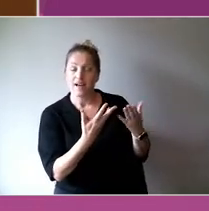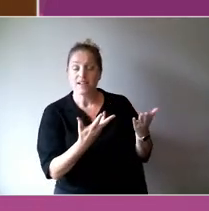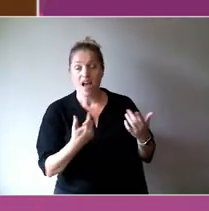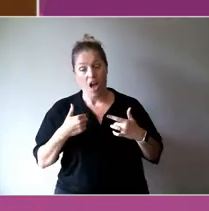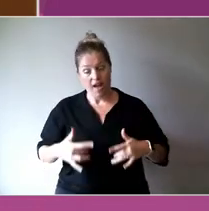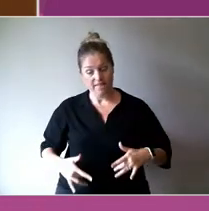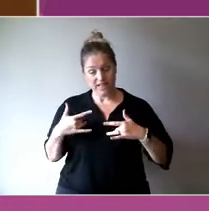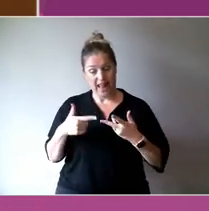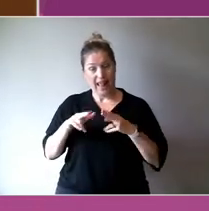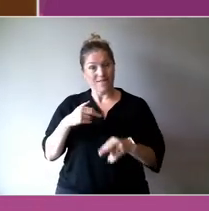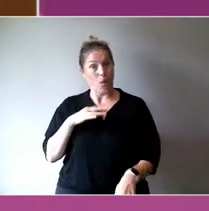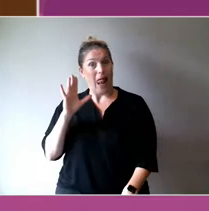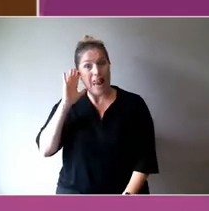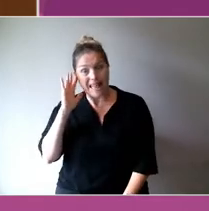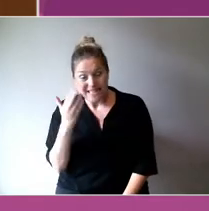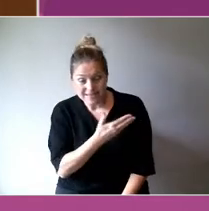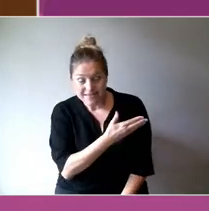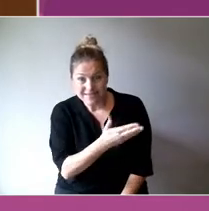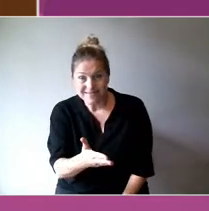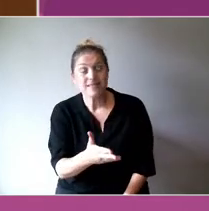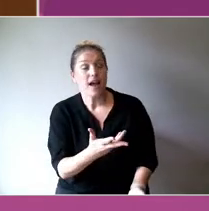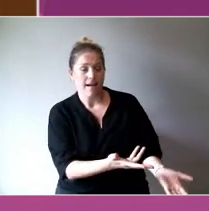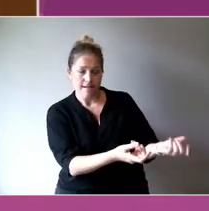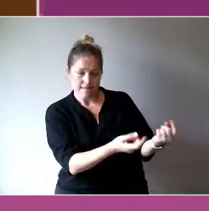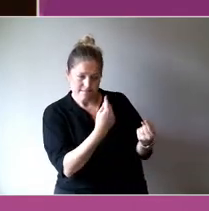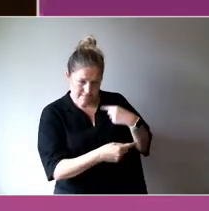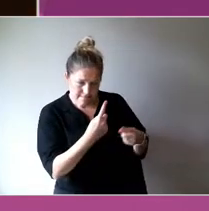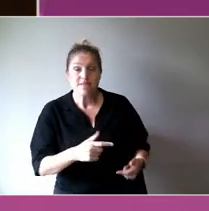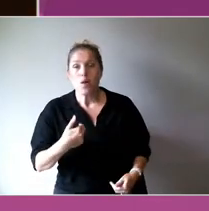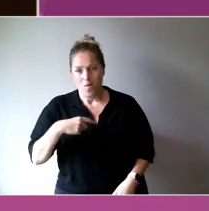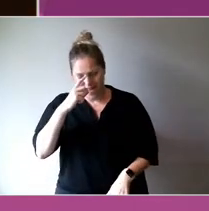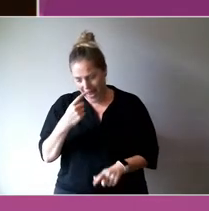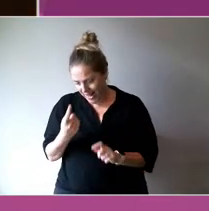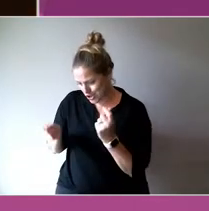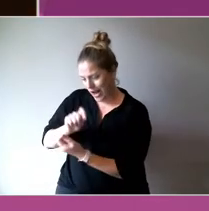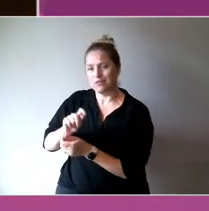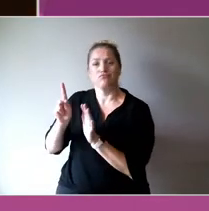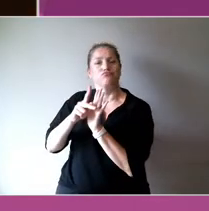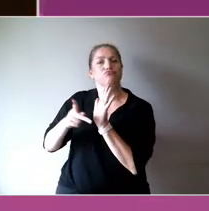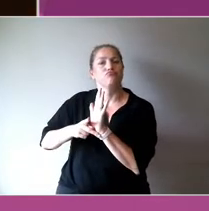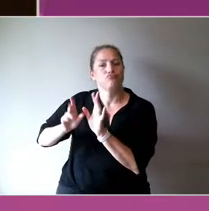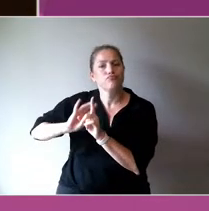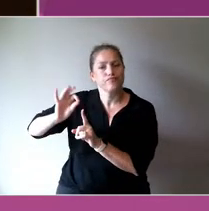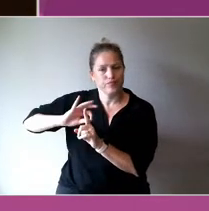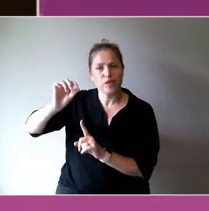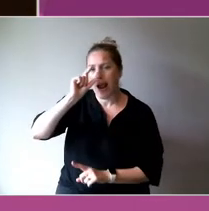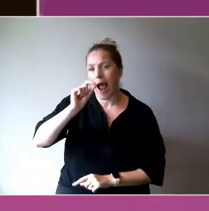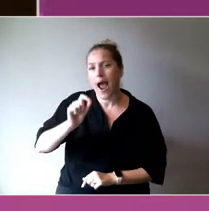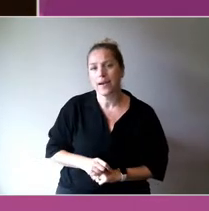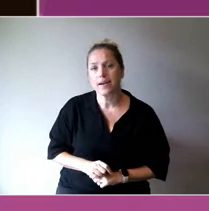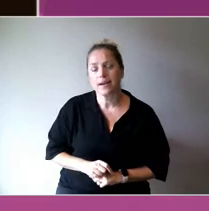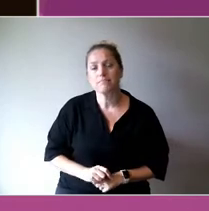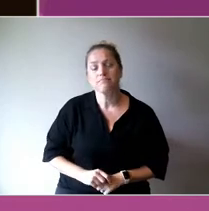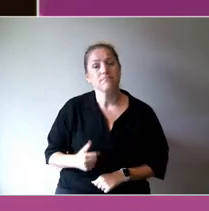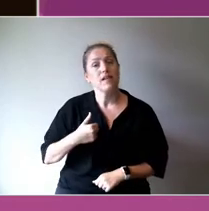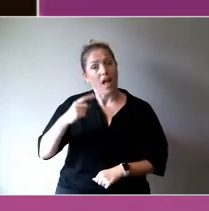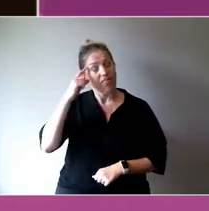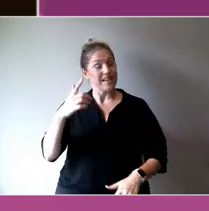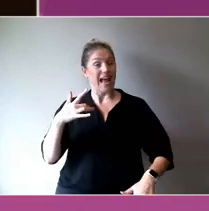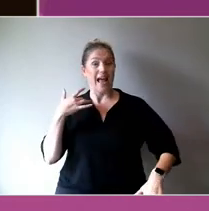I think it's quite an exciting opportunity to rethink approaches to psychosocial health.